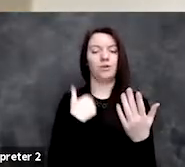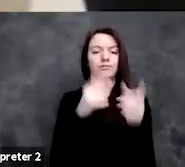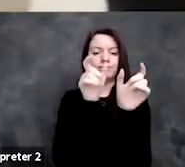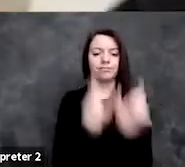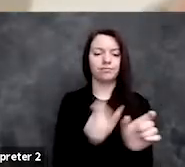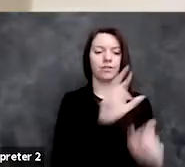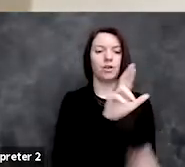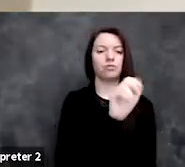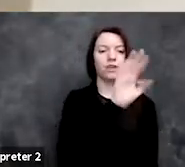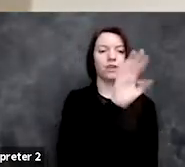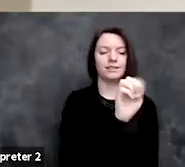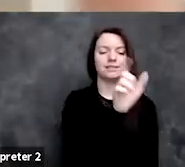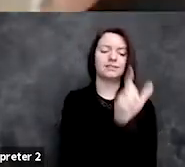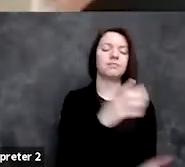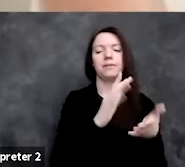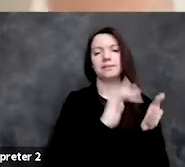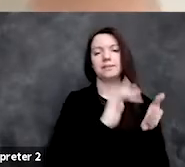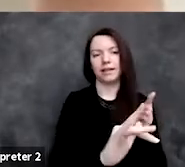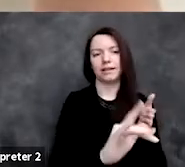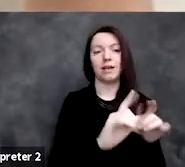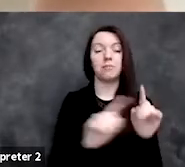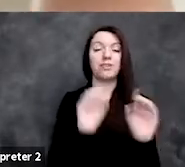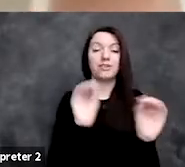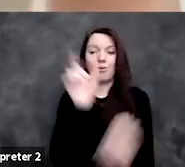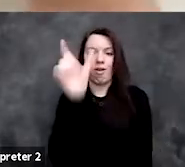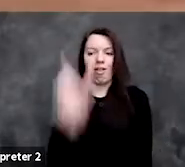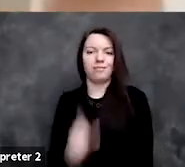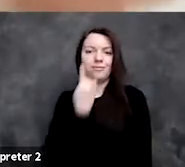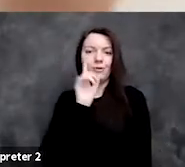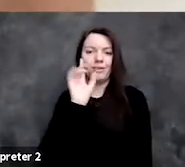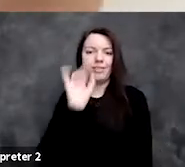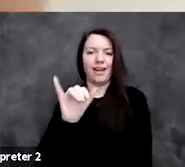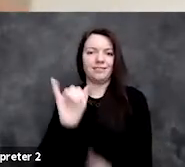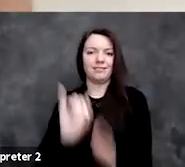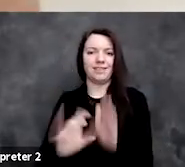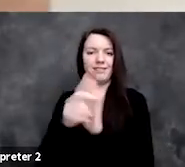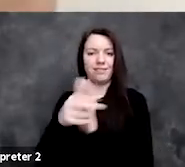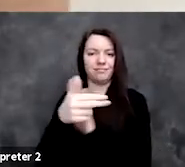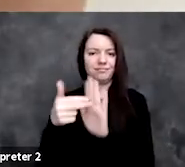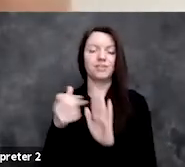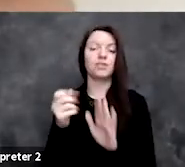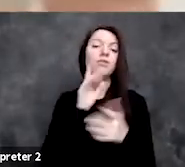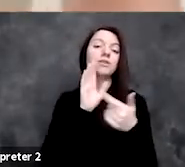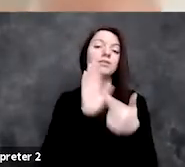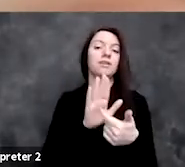and maybe it's not filled in, we don't even have a column for that. And so if, for example, there are significantly worse